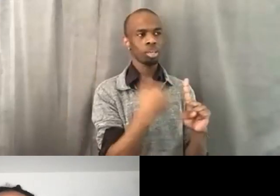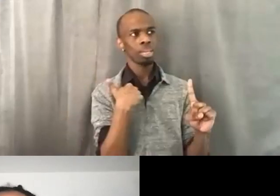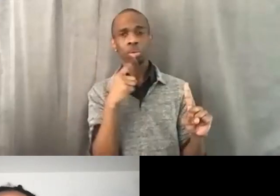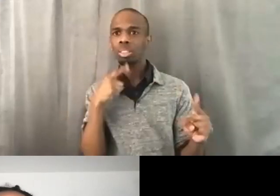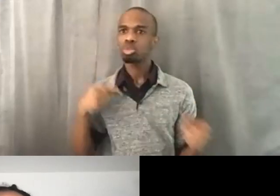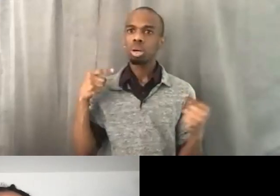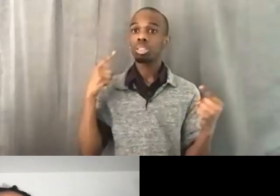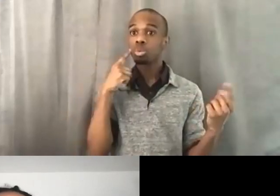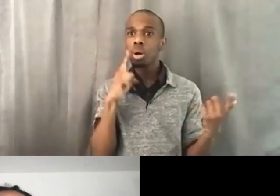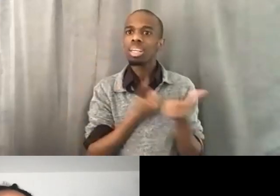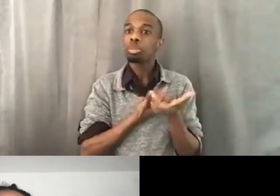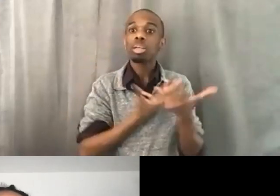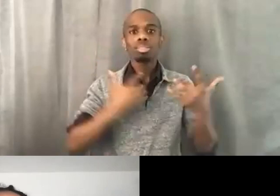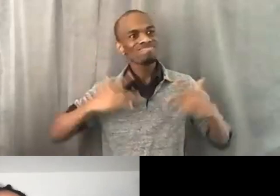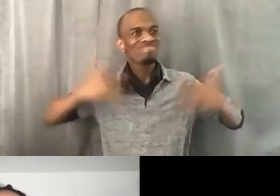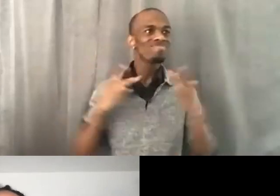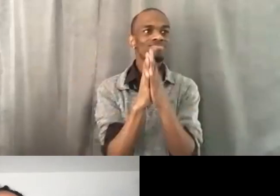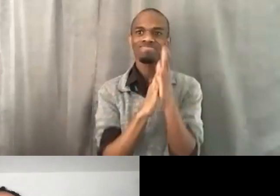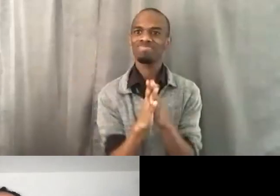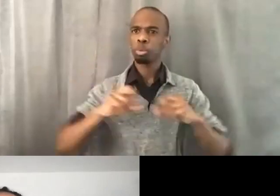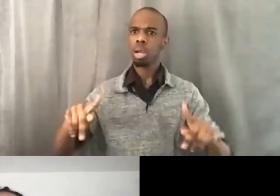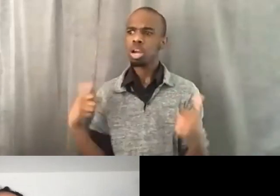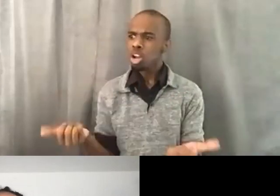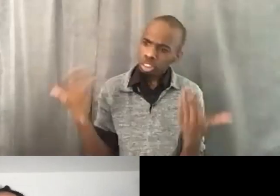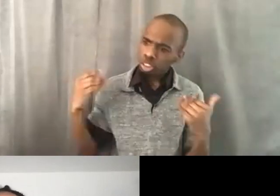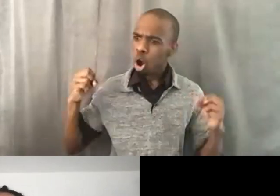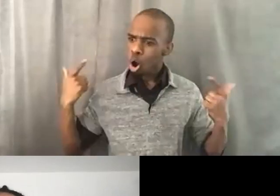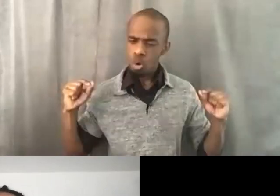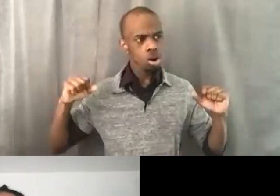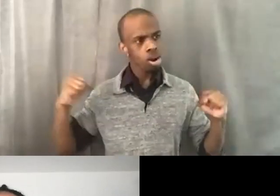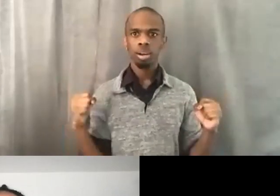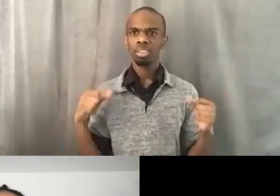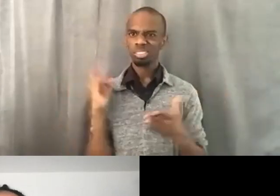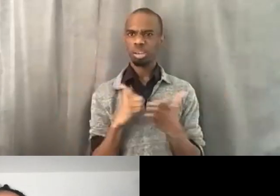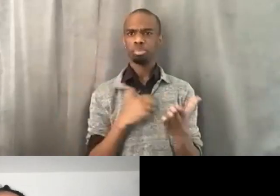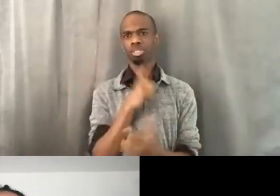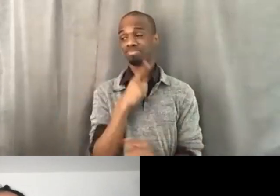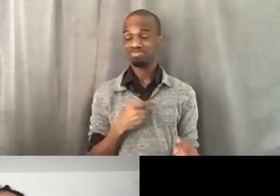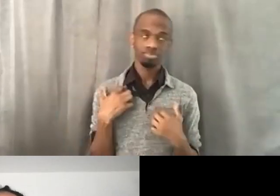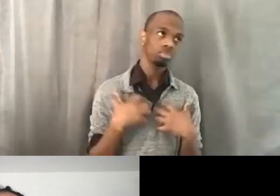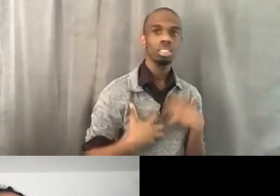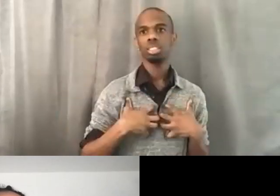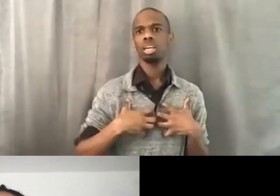Like trying to remember what it means to really move forward in our community, especially with gentrification